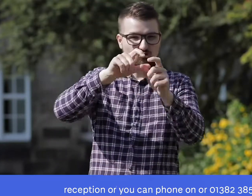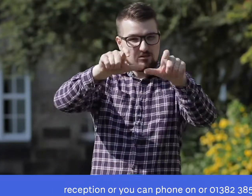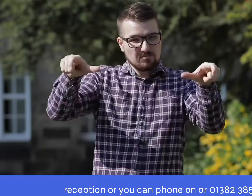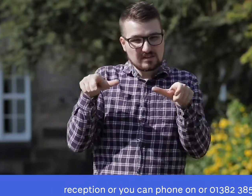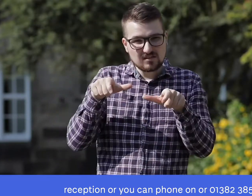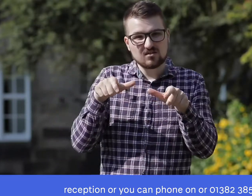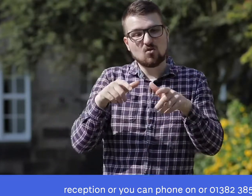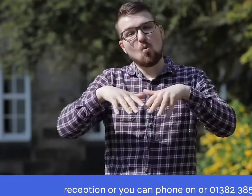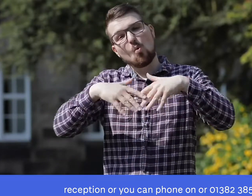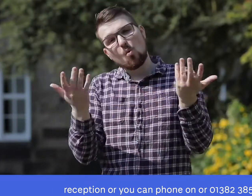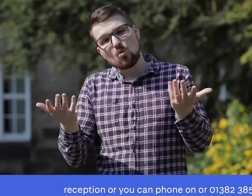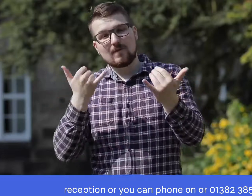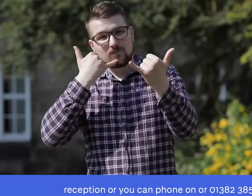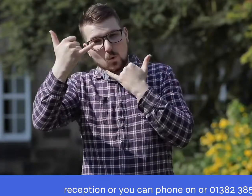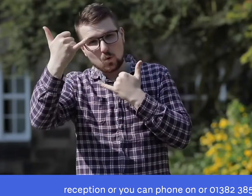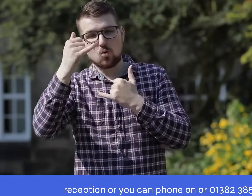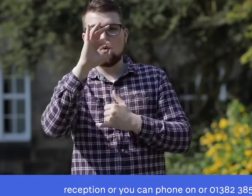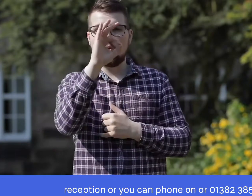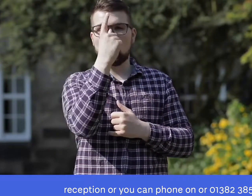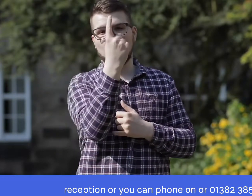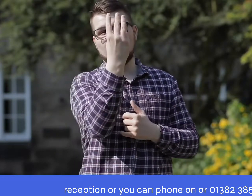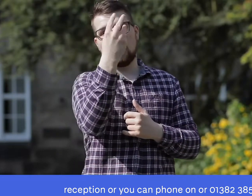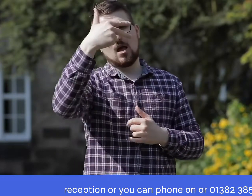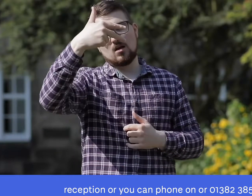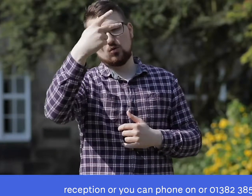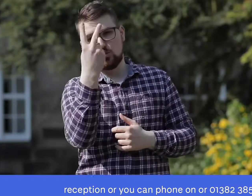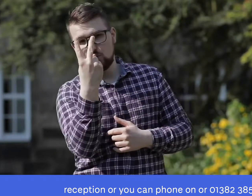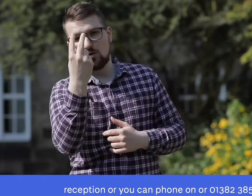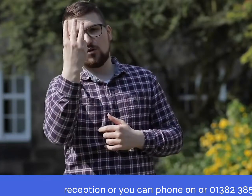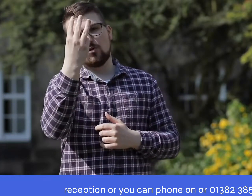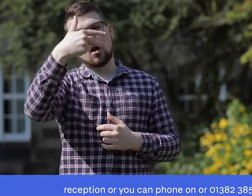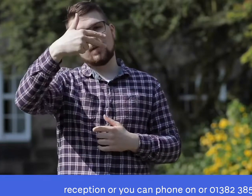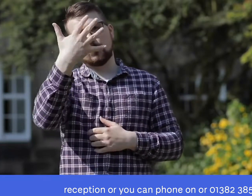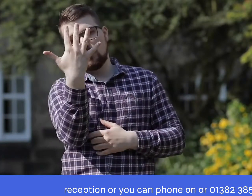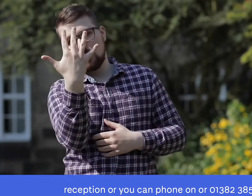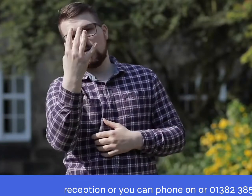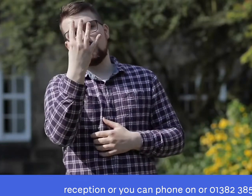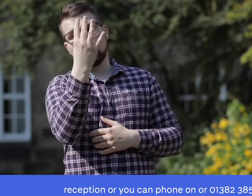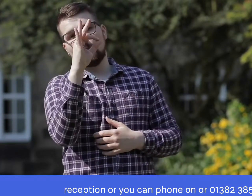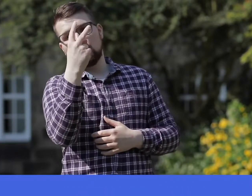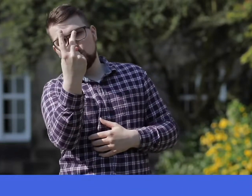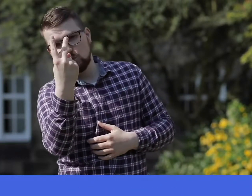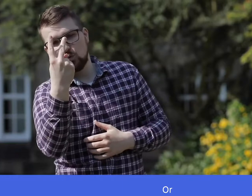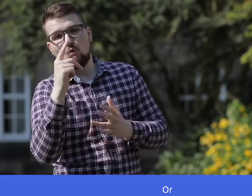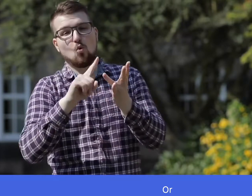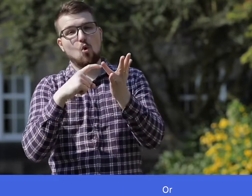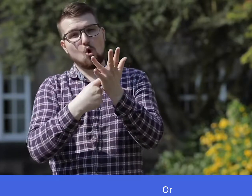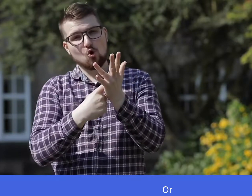reception or you can phone on 01382 385402 or